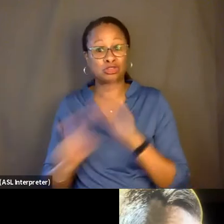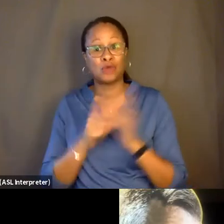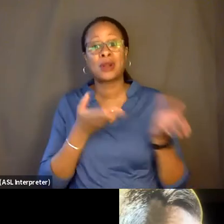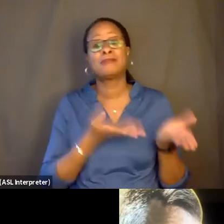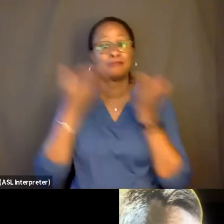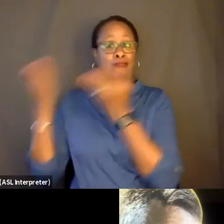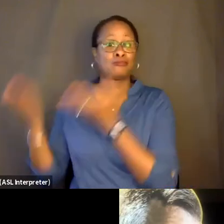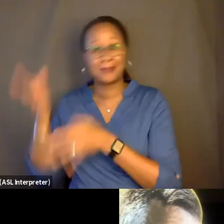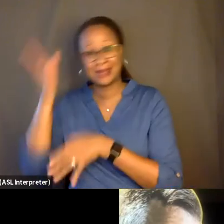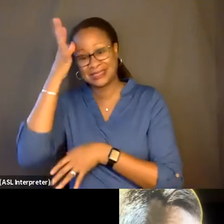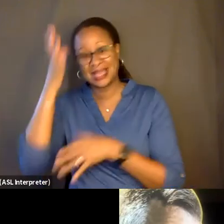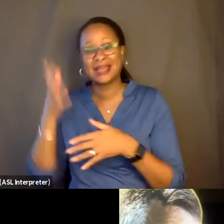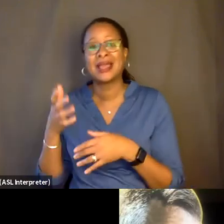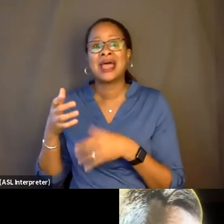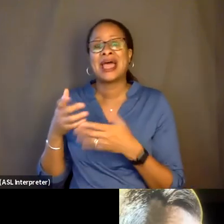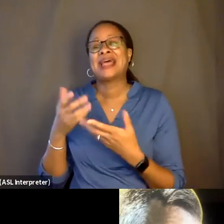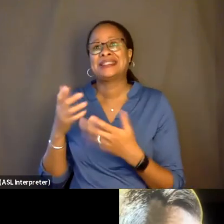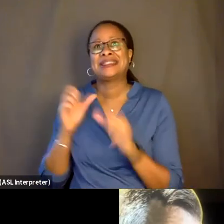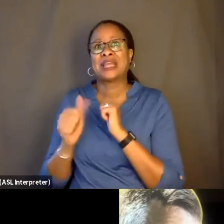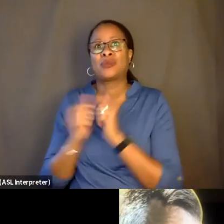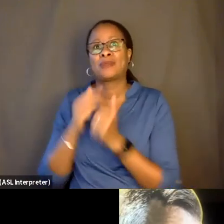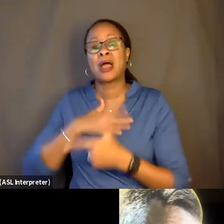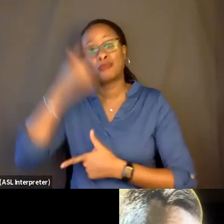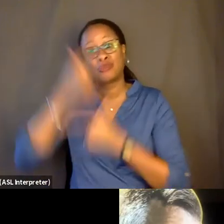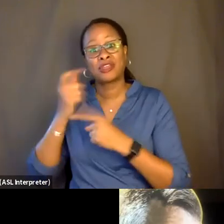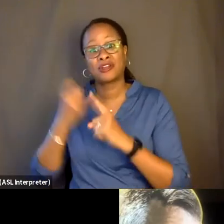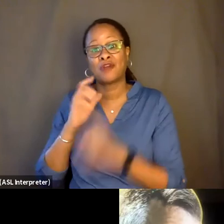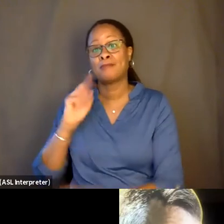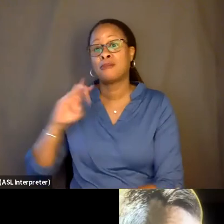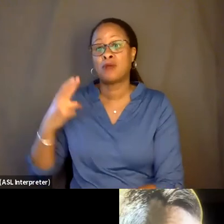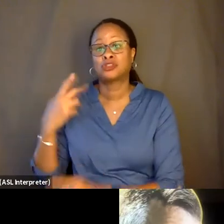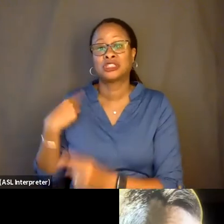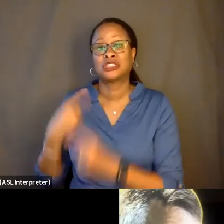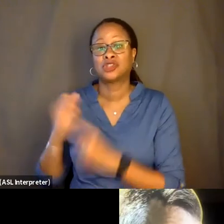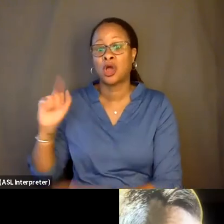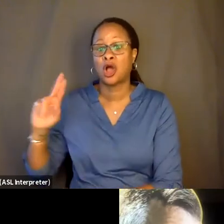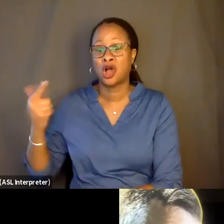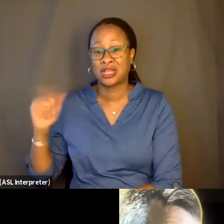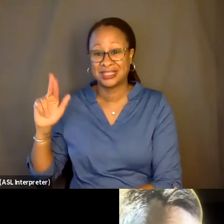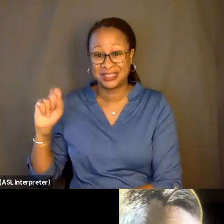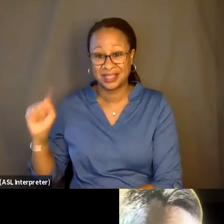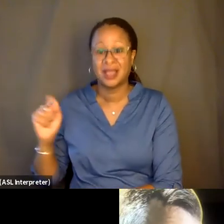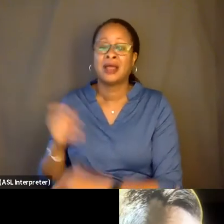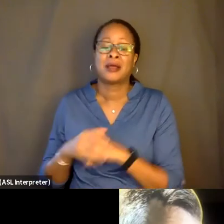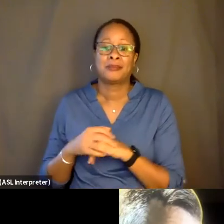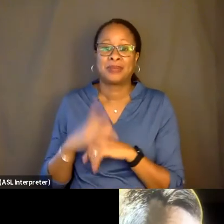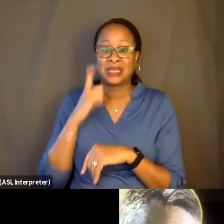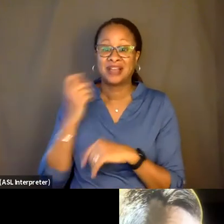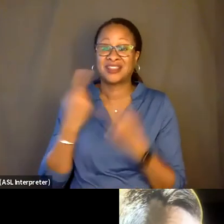from March until August, which was an incredible gift to our family. Because finally my brother could understand